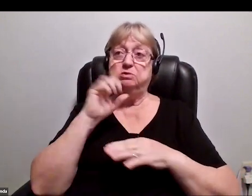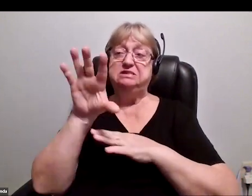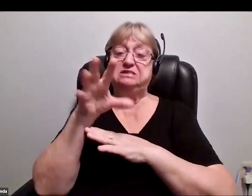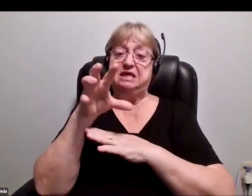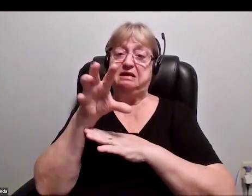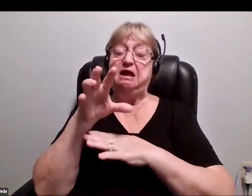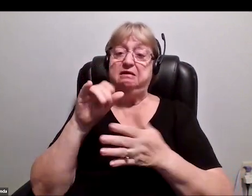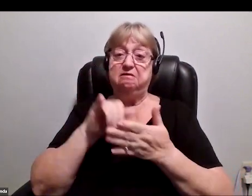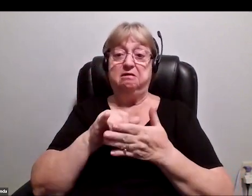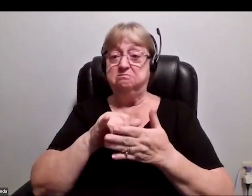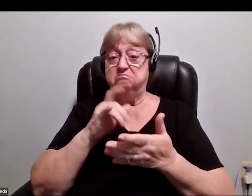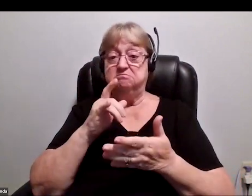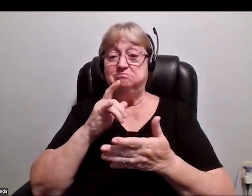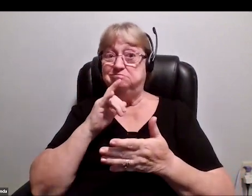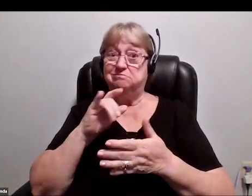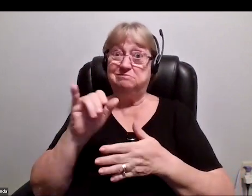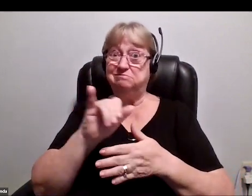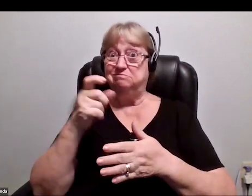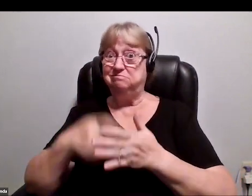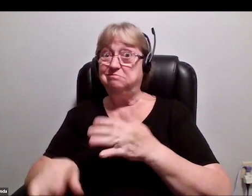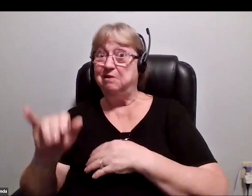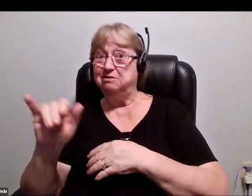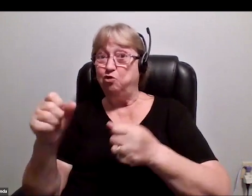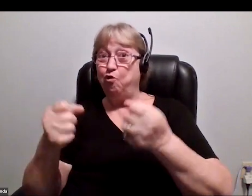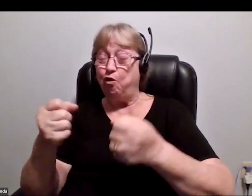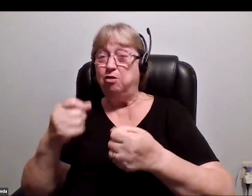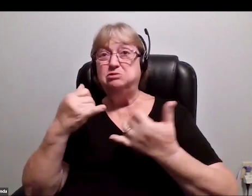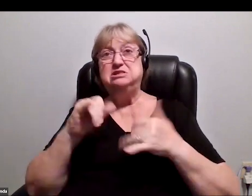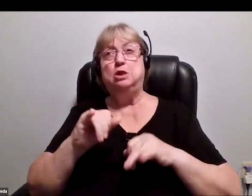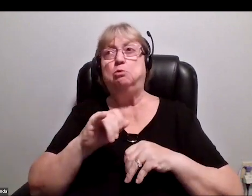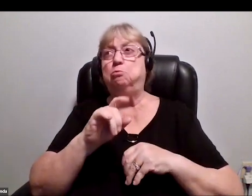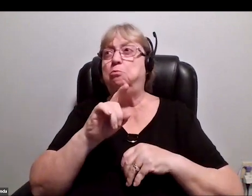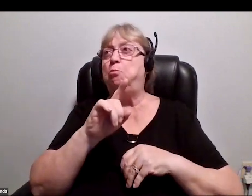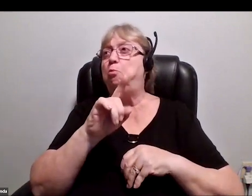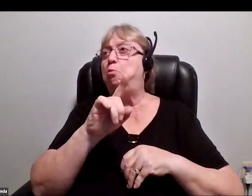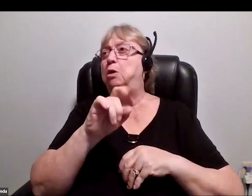even at the price of a car, was still 100 or more times cheaper